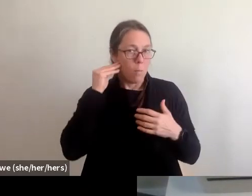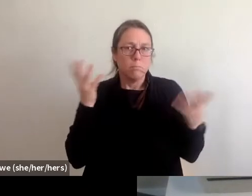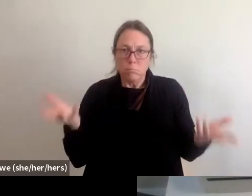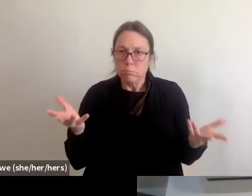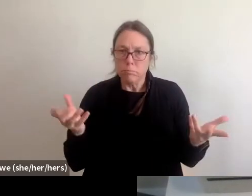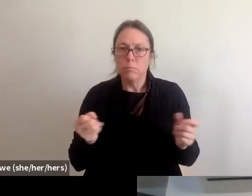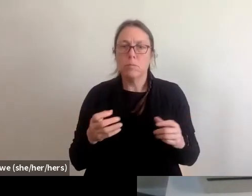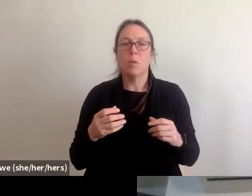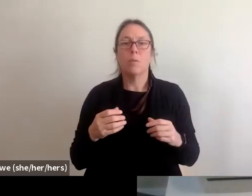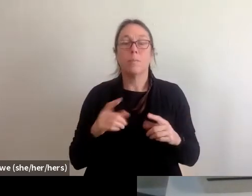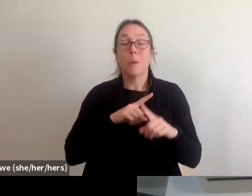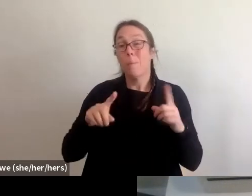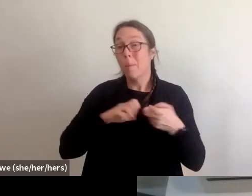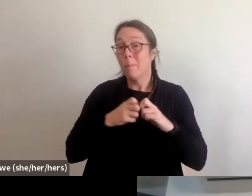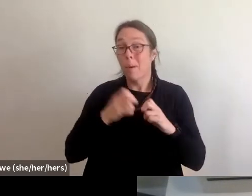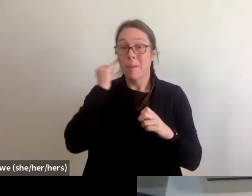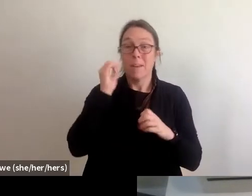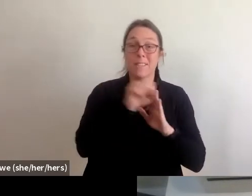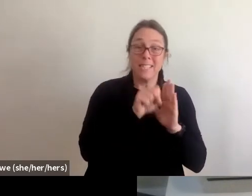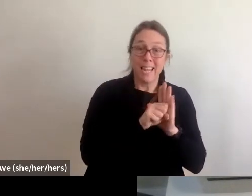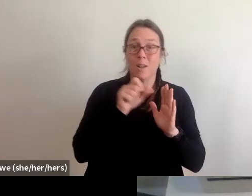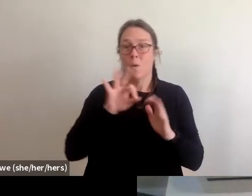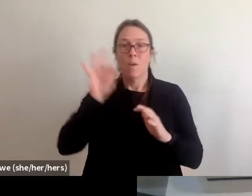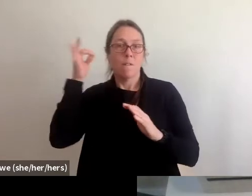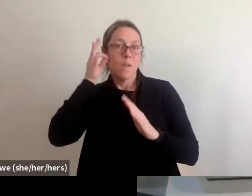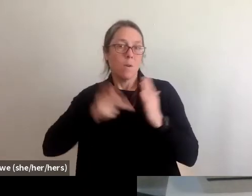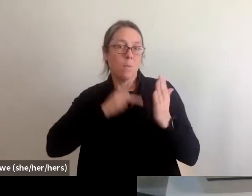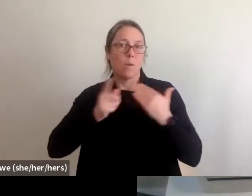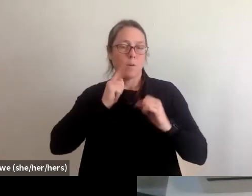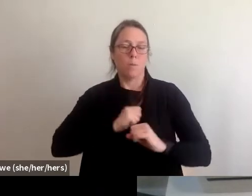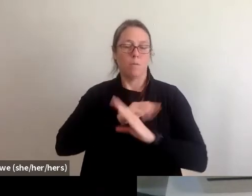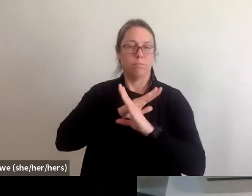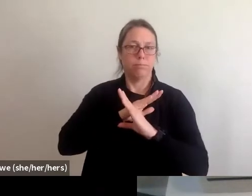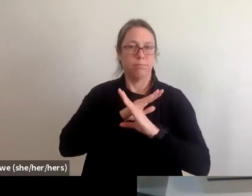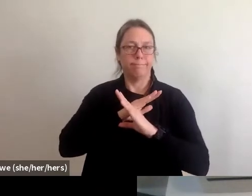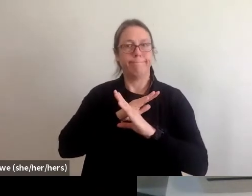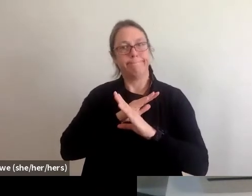from federal or state resource programs to seek those folks out because that's their bread